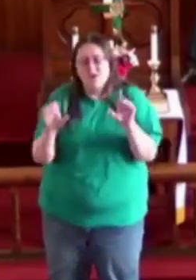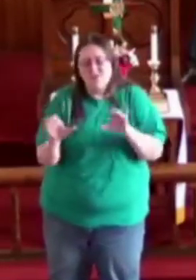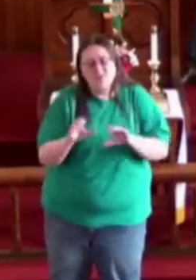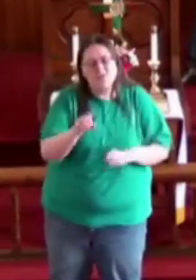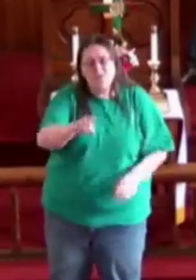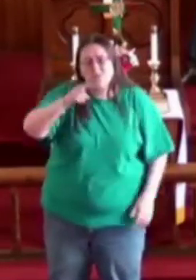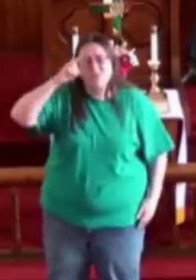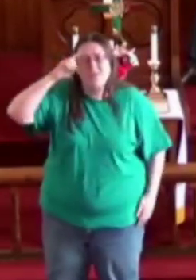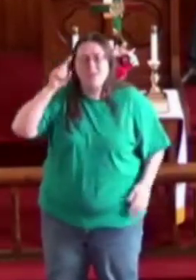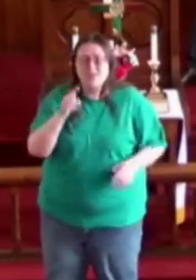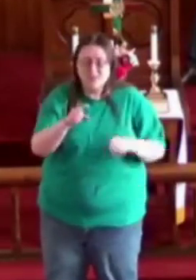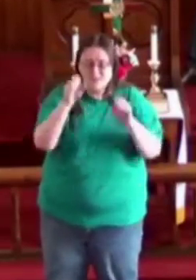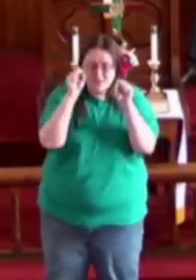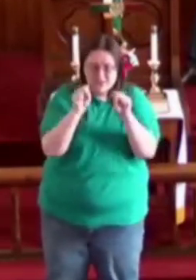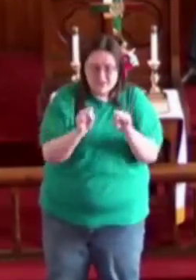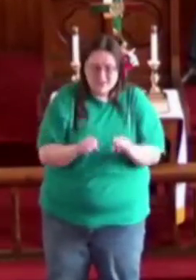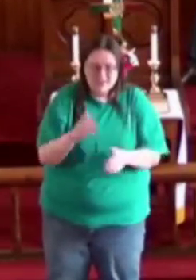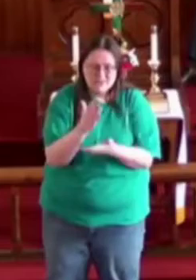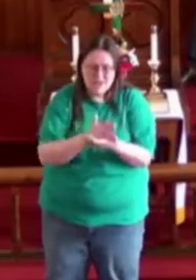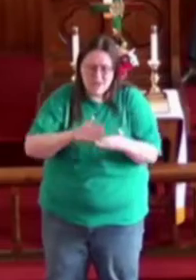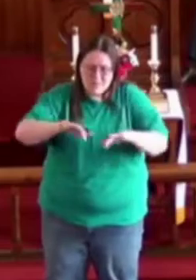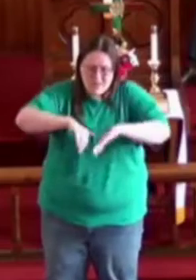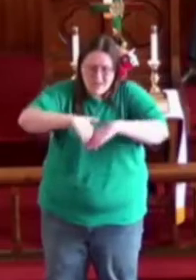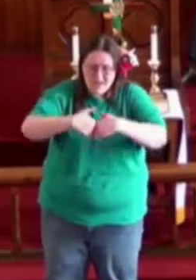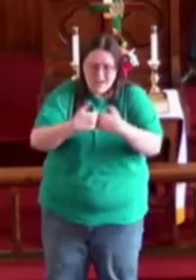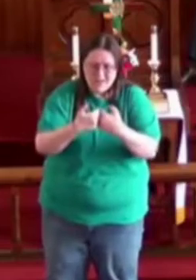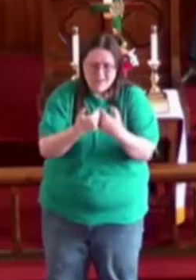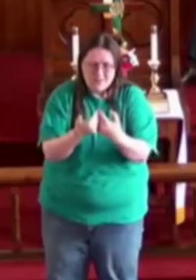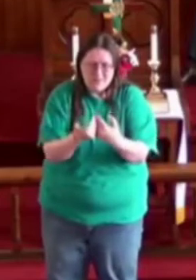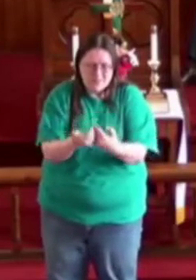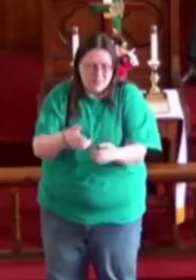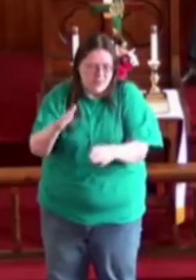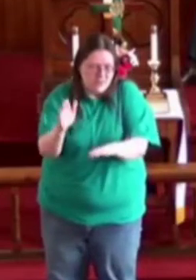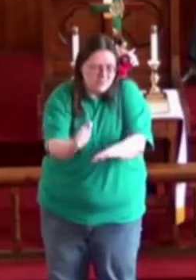But do you think you can somehow